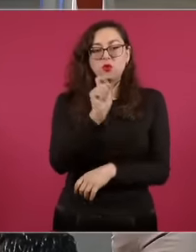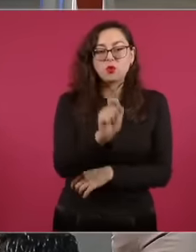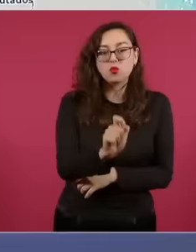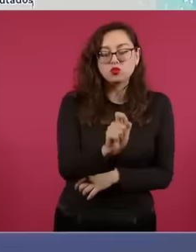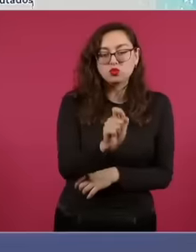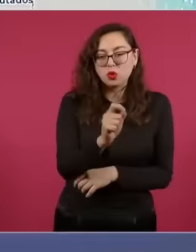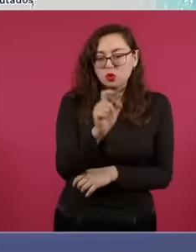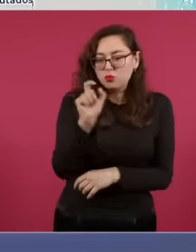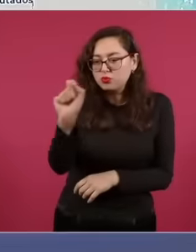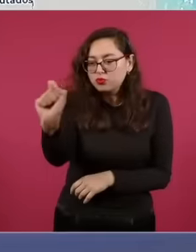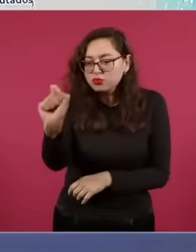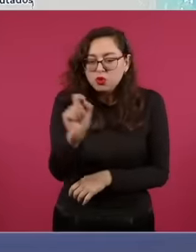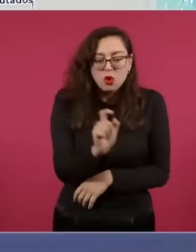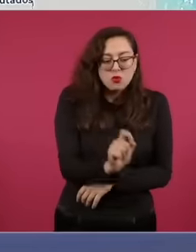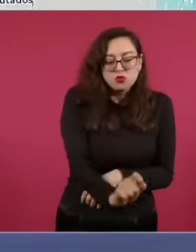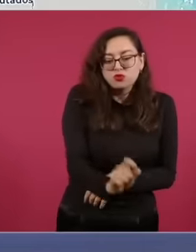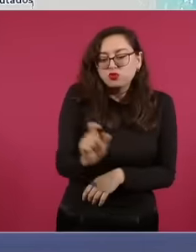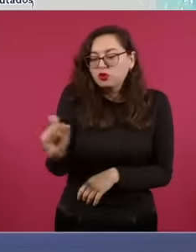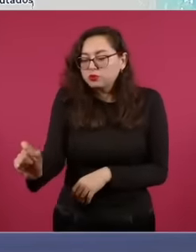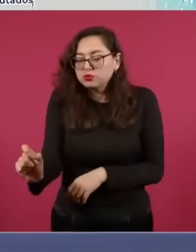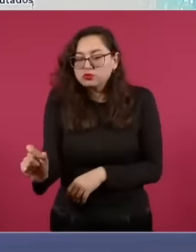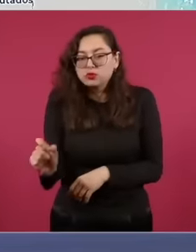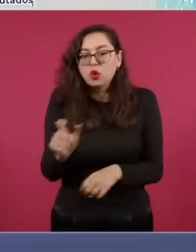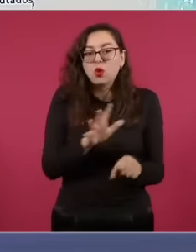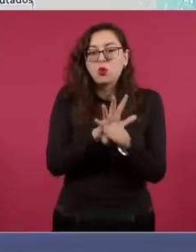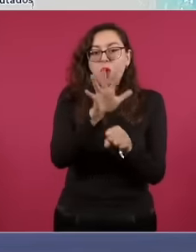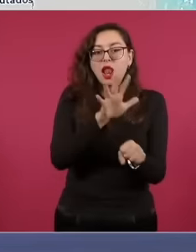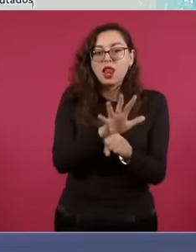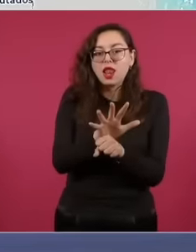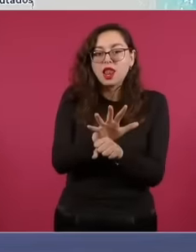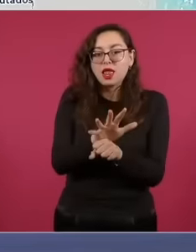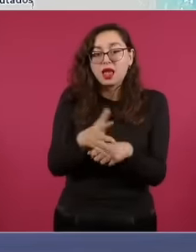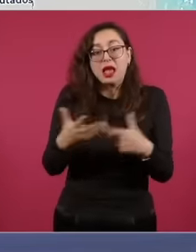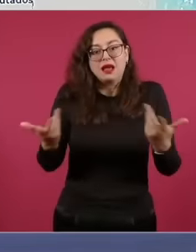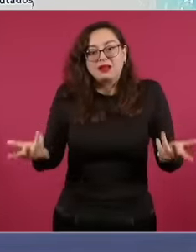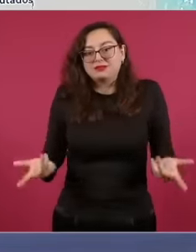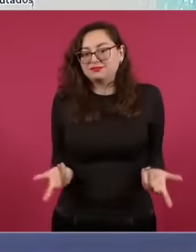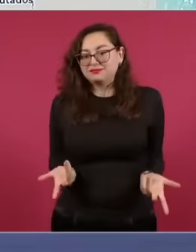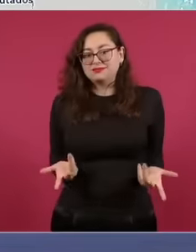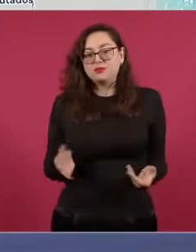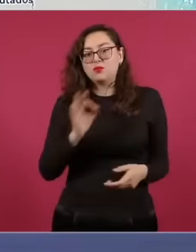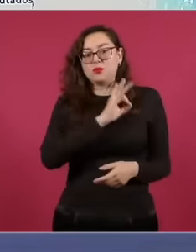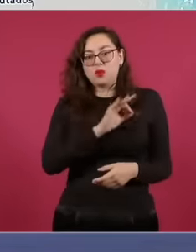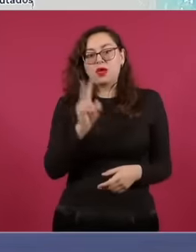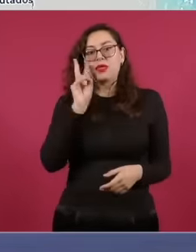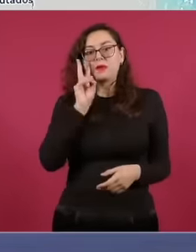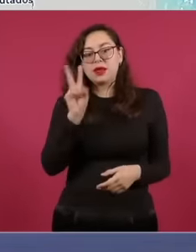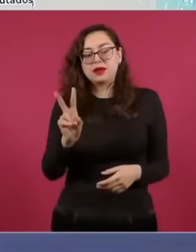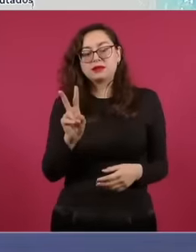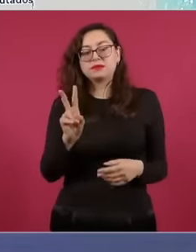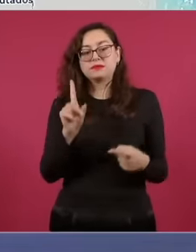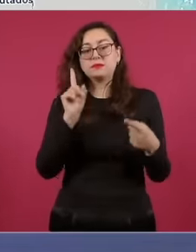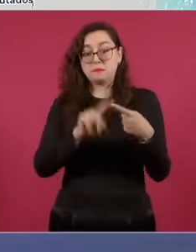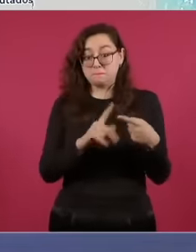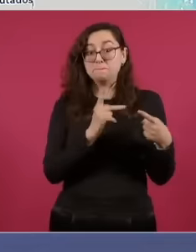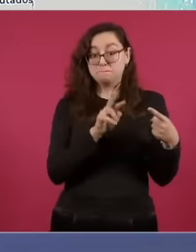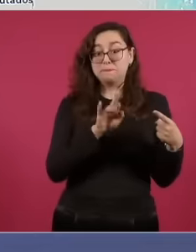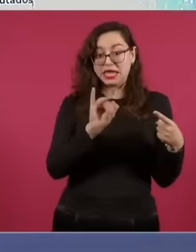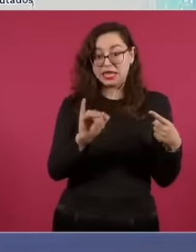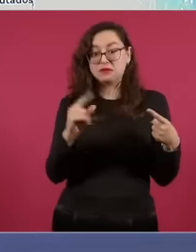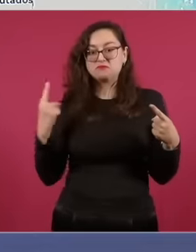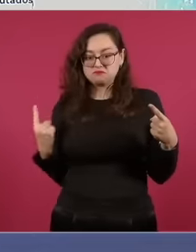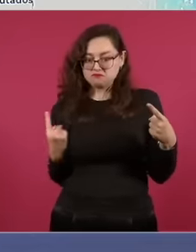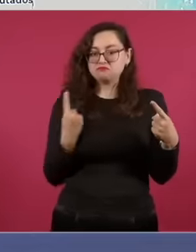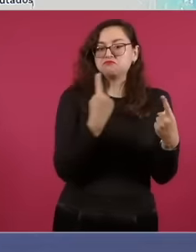decimals that are closest to the integer as we can see here is the case of Pri point 78